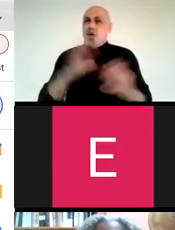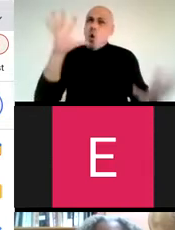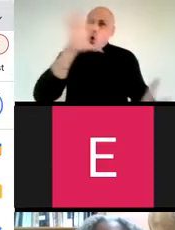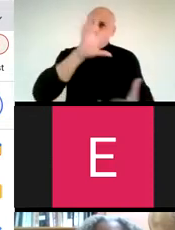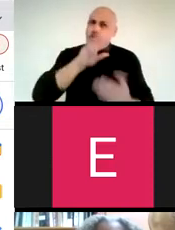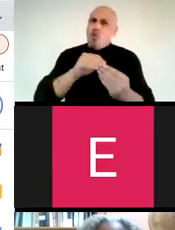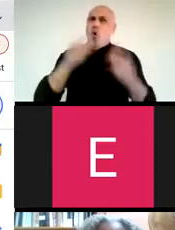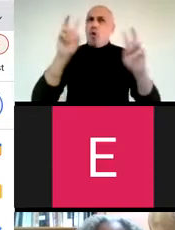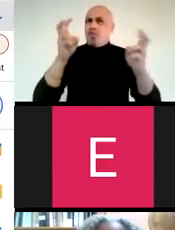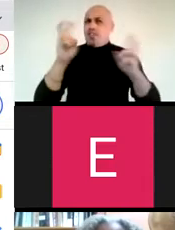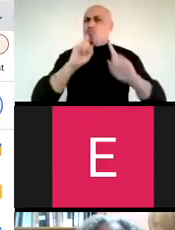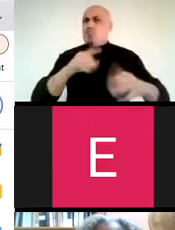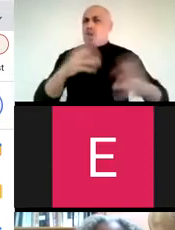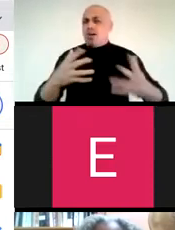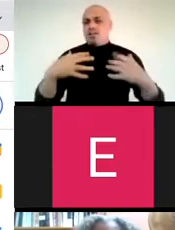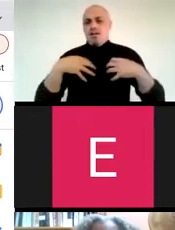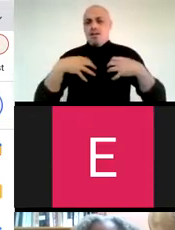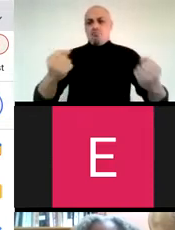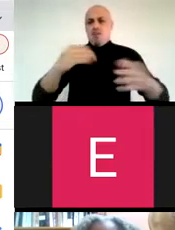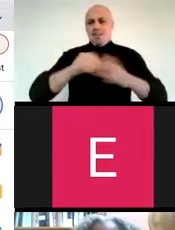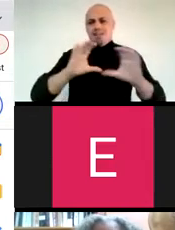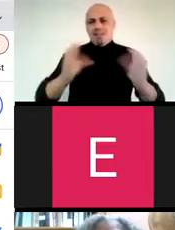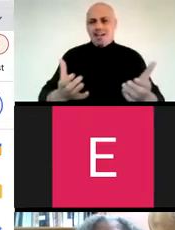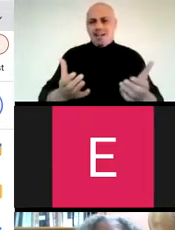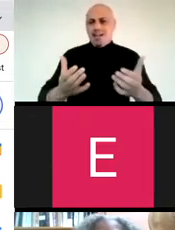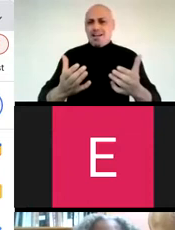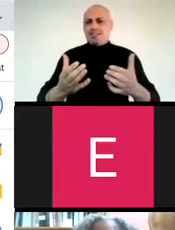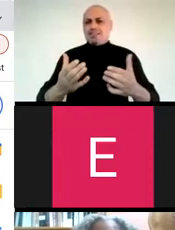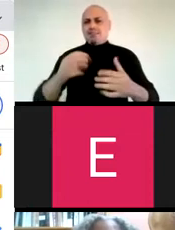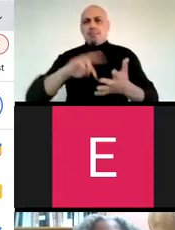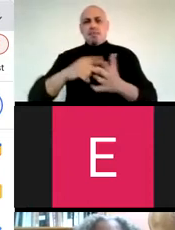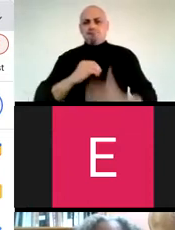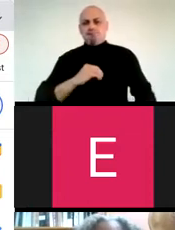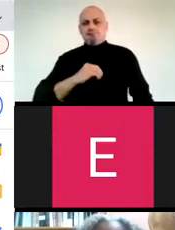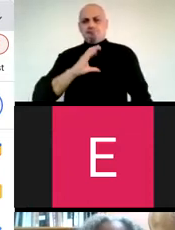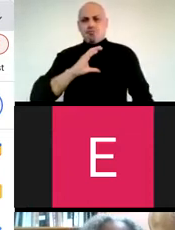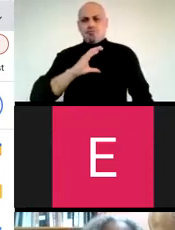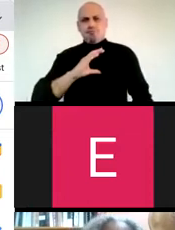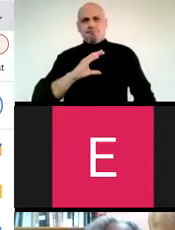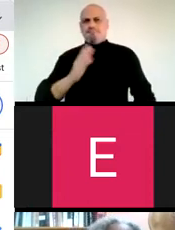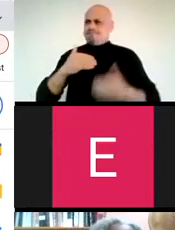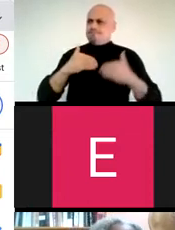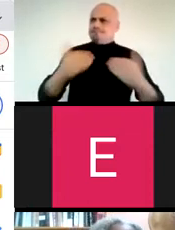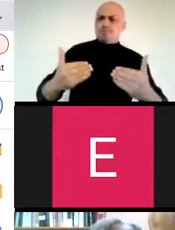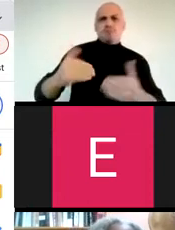The overwhelming theme in the responses is that bravery in the classroom is having confidence